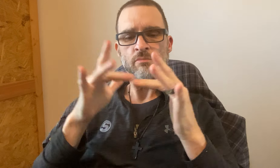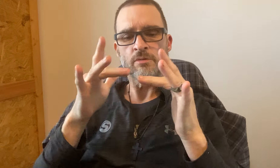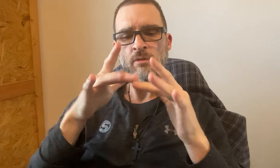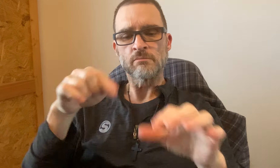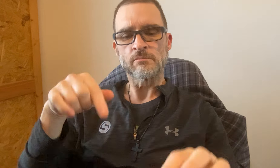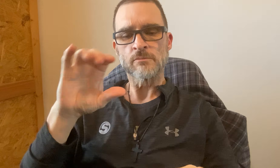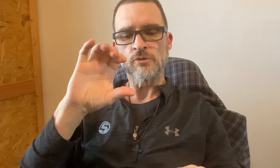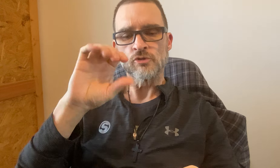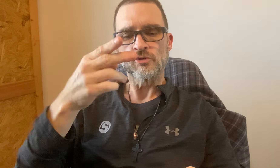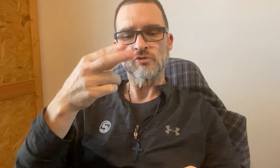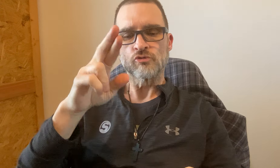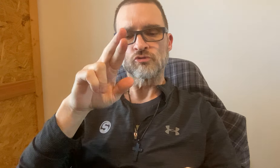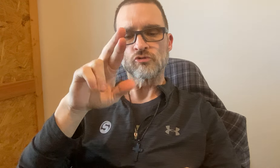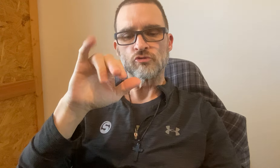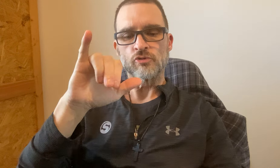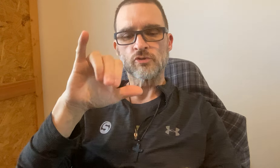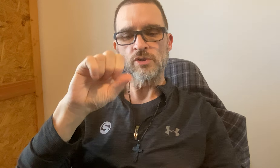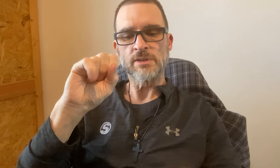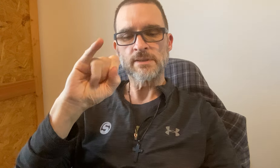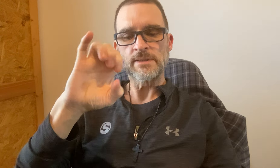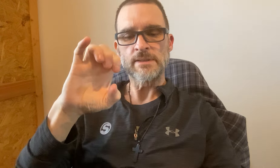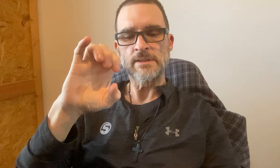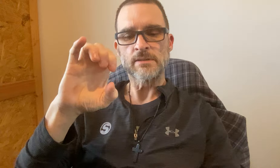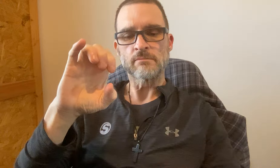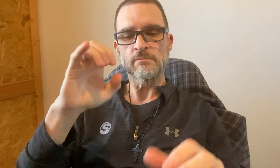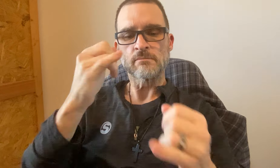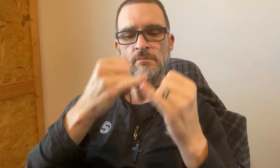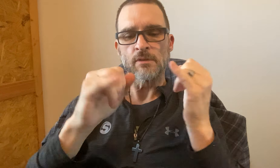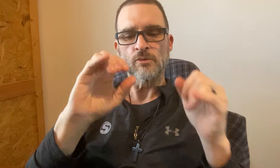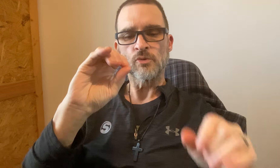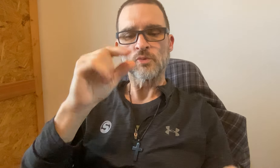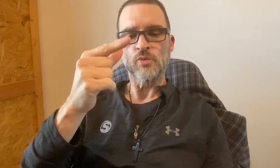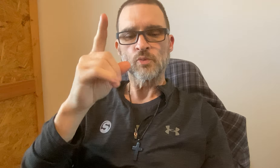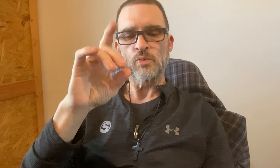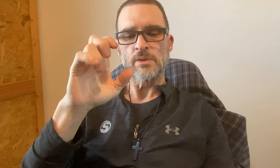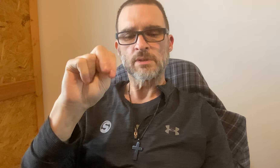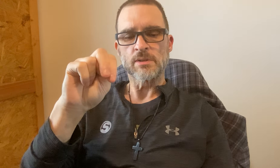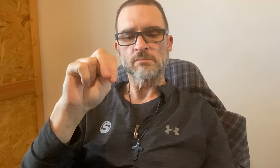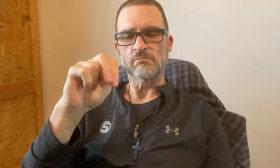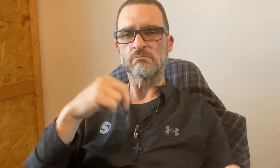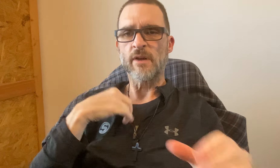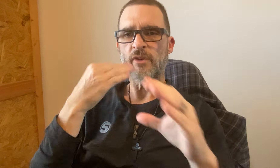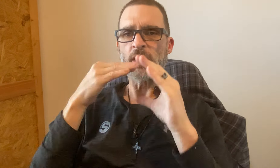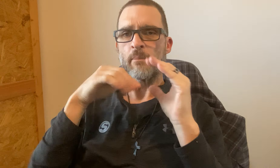If you have any questions, contact Chrissie Ogden.